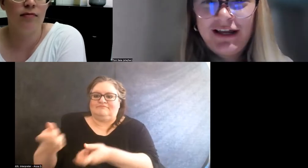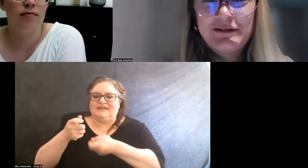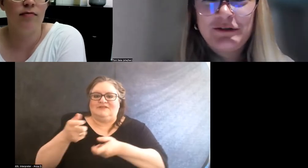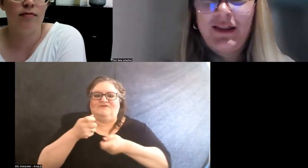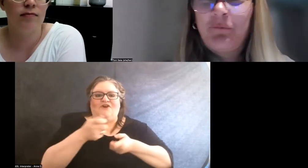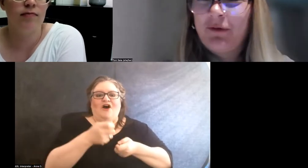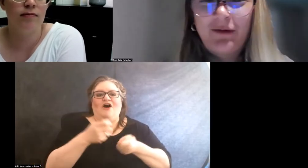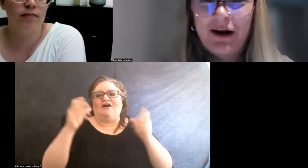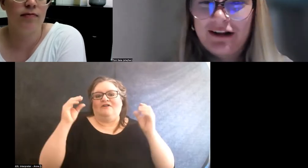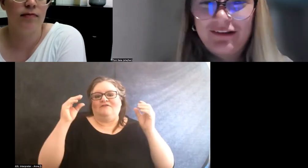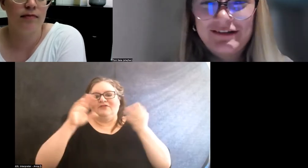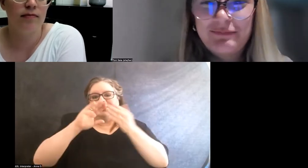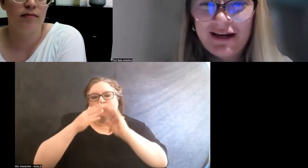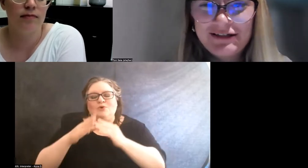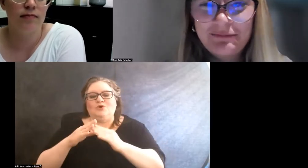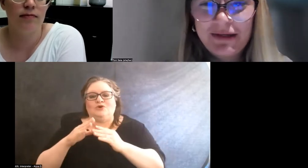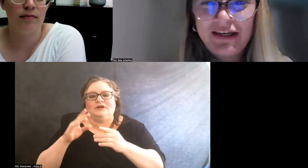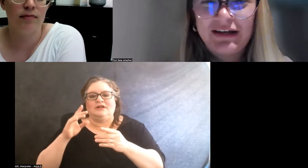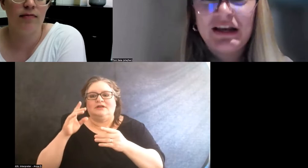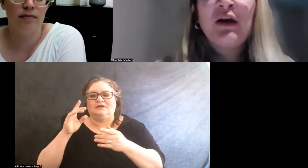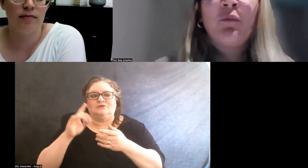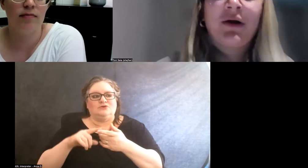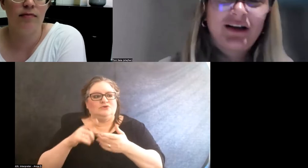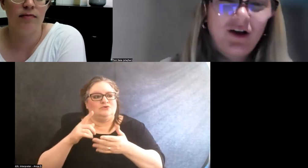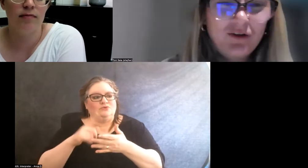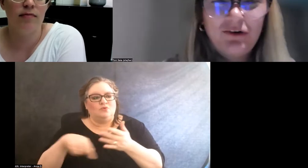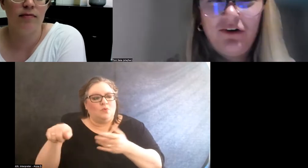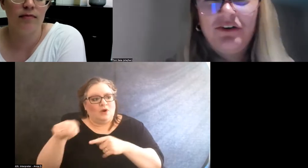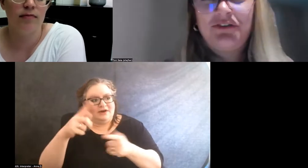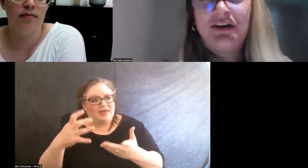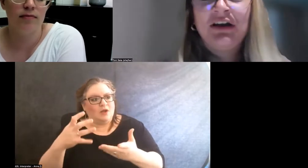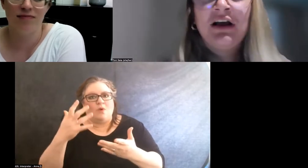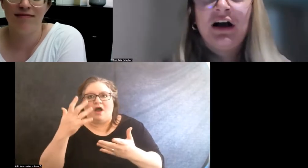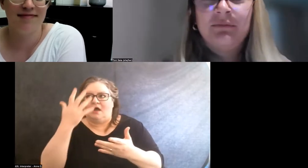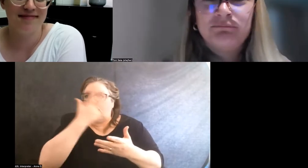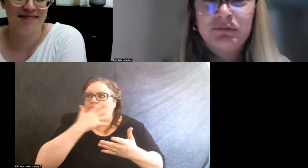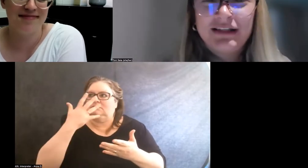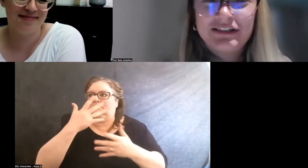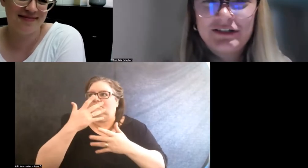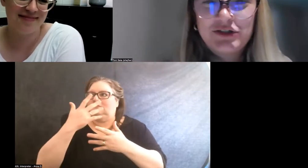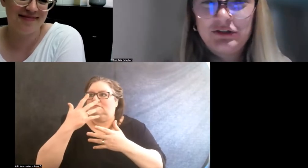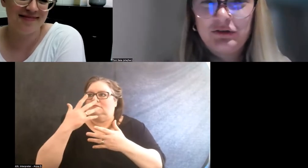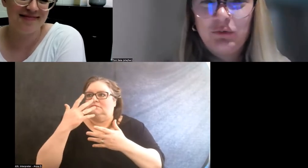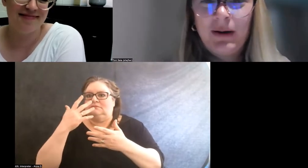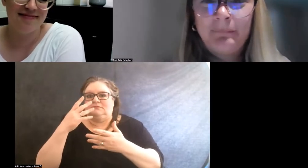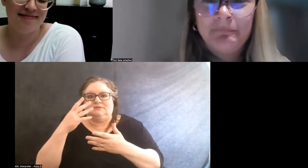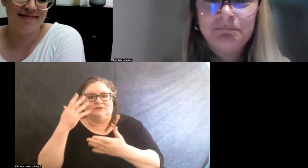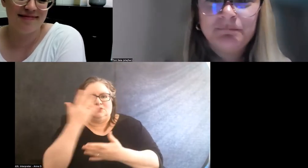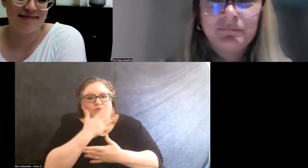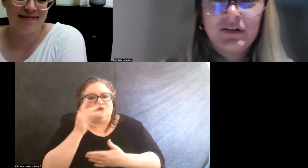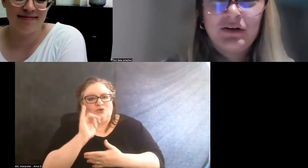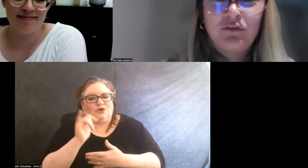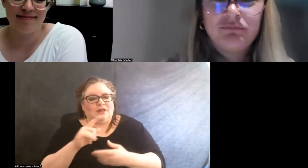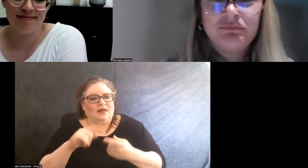into like what they wanted the space to be and what colors and listen to, you know.